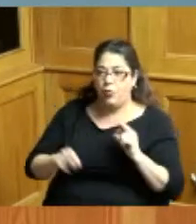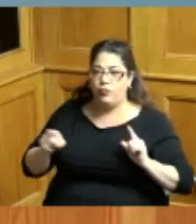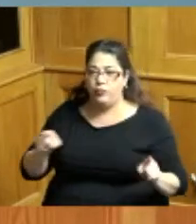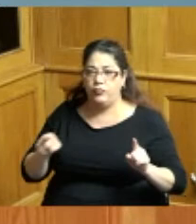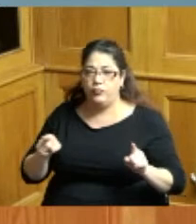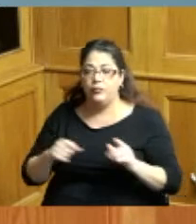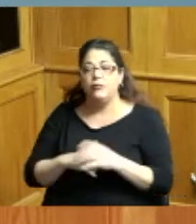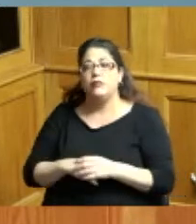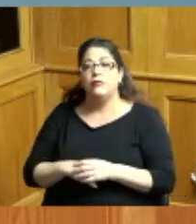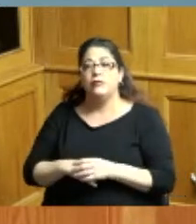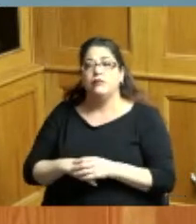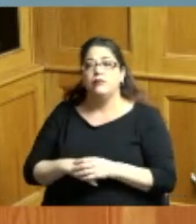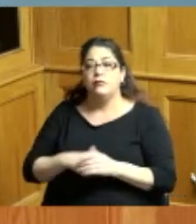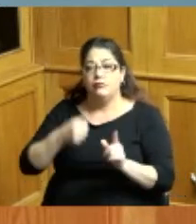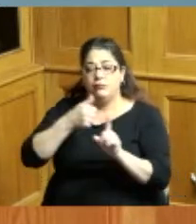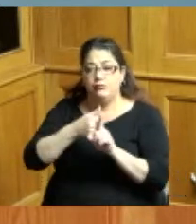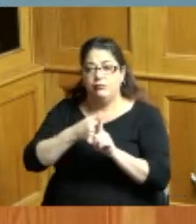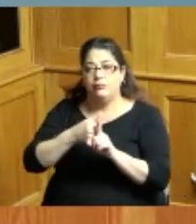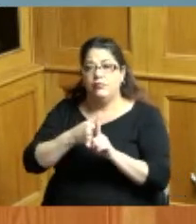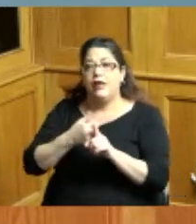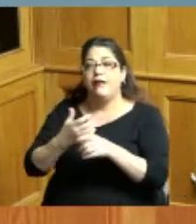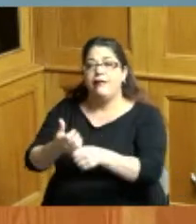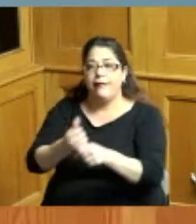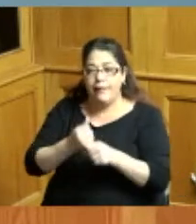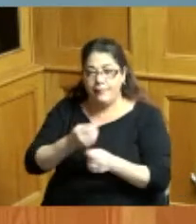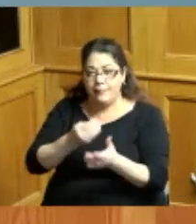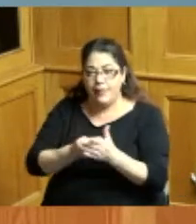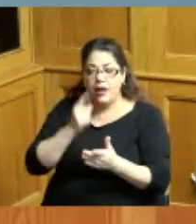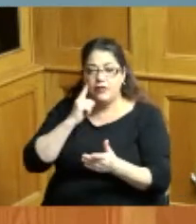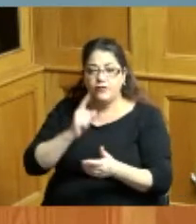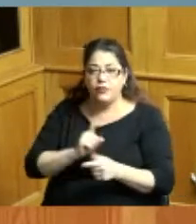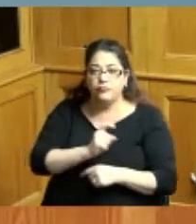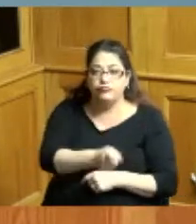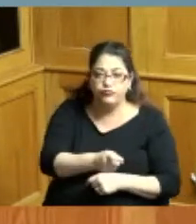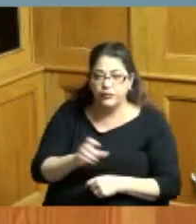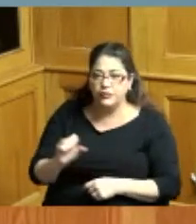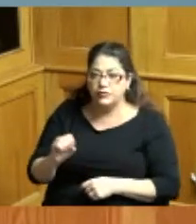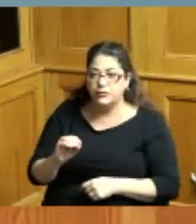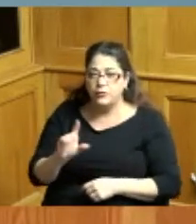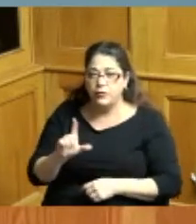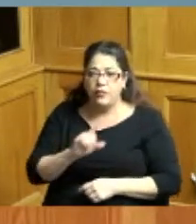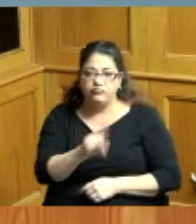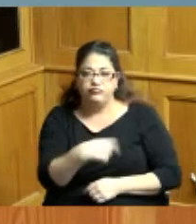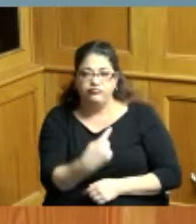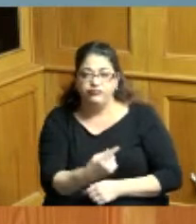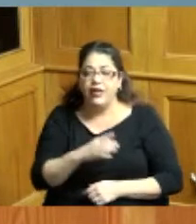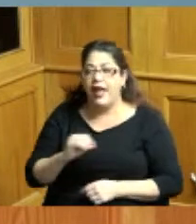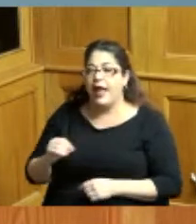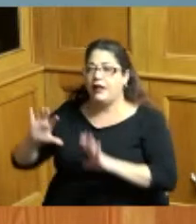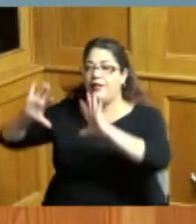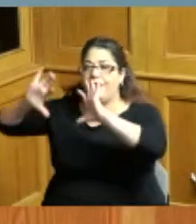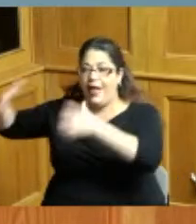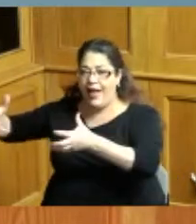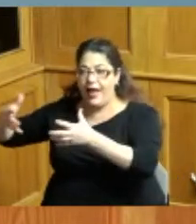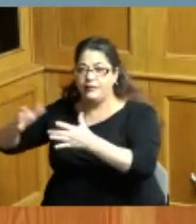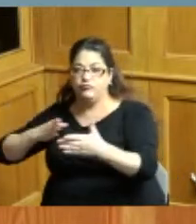compensation for injured plaintiffs in solo and class action lawsuits and whereas in 2007